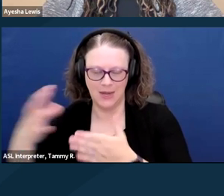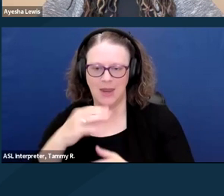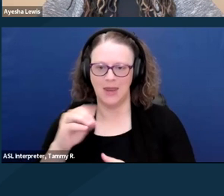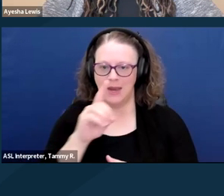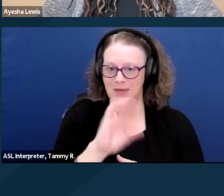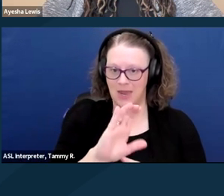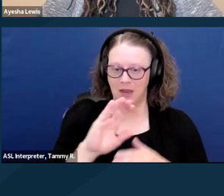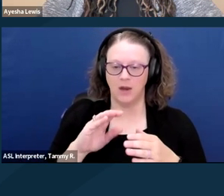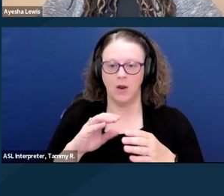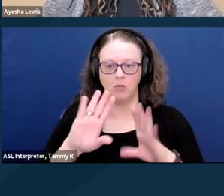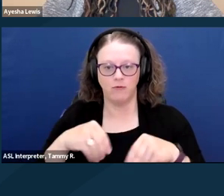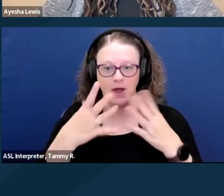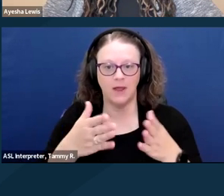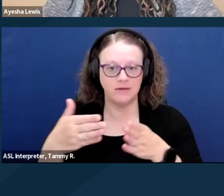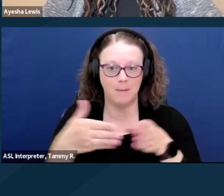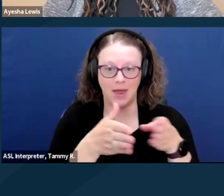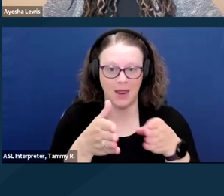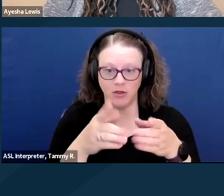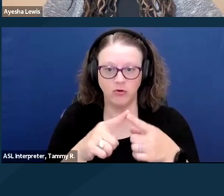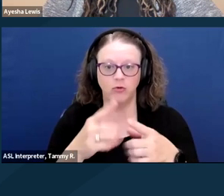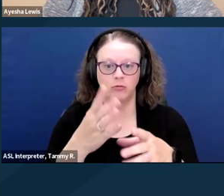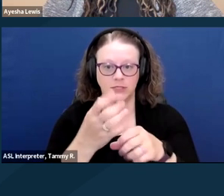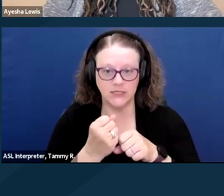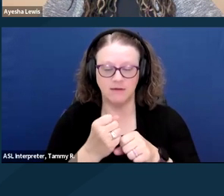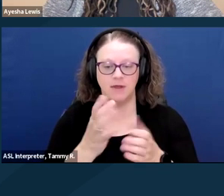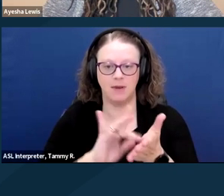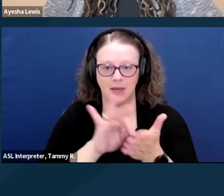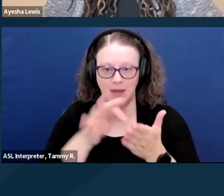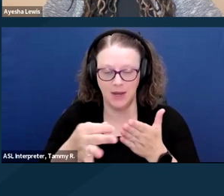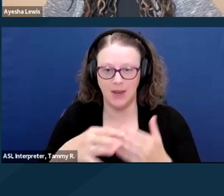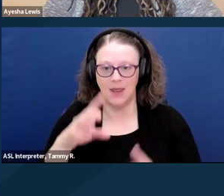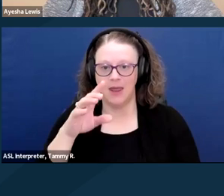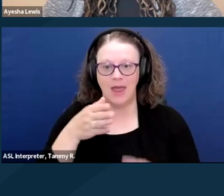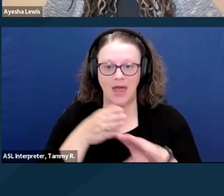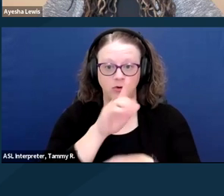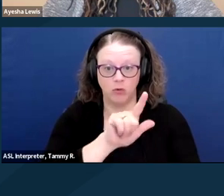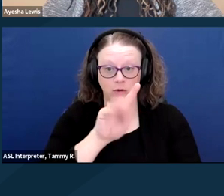DAC beneficiaries are also eligible for Medicare after 24 months.